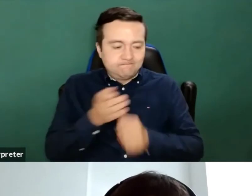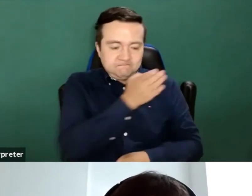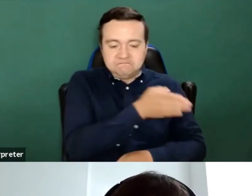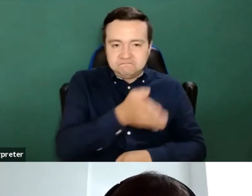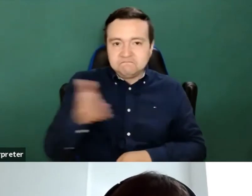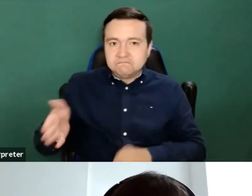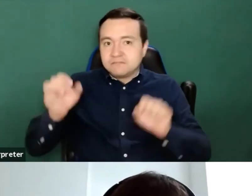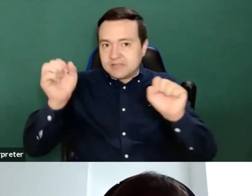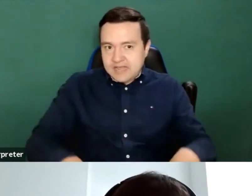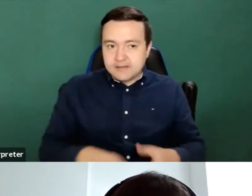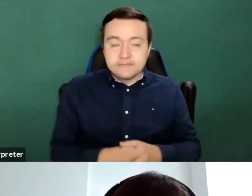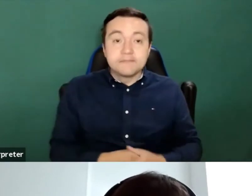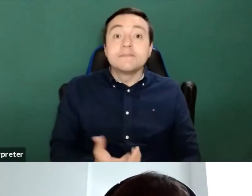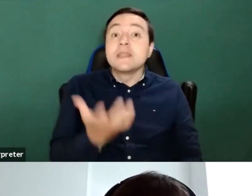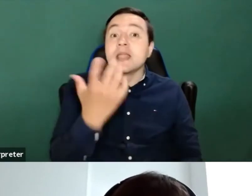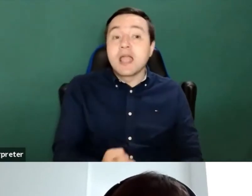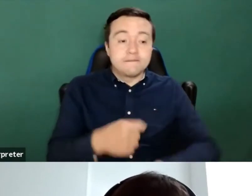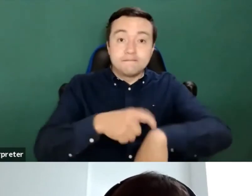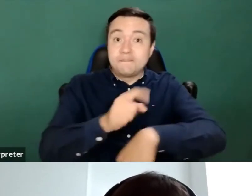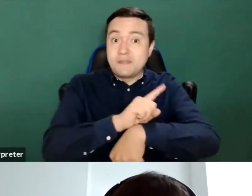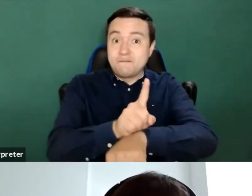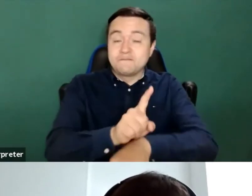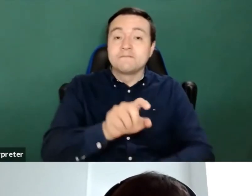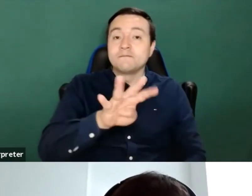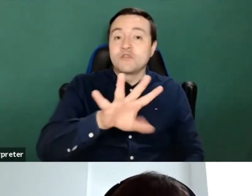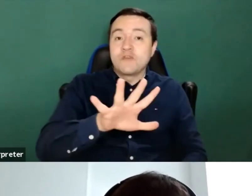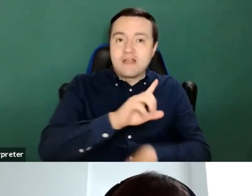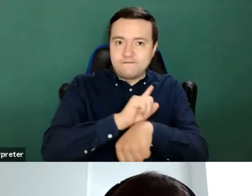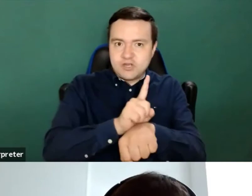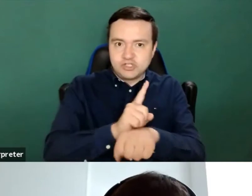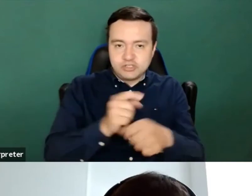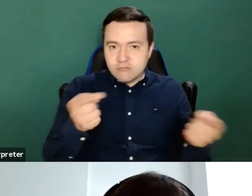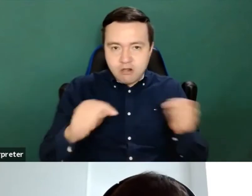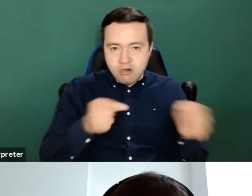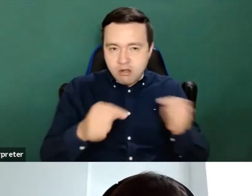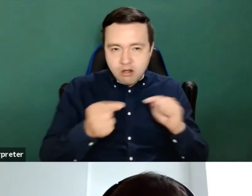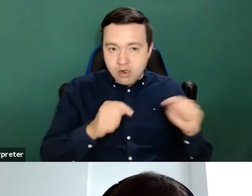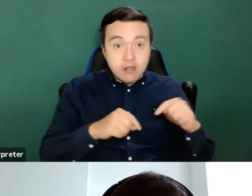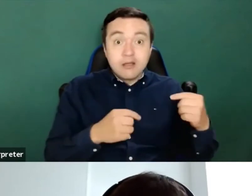So we have 45 minutes to for the discussions and then will magically be be transferred